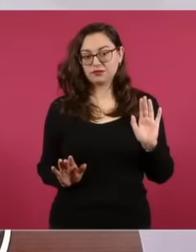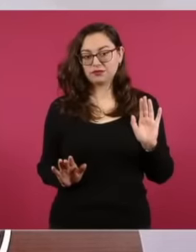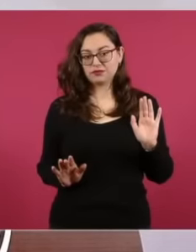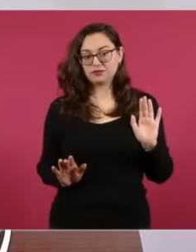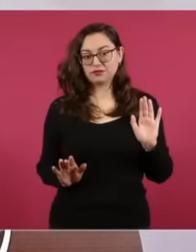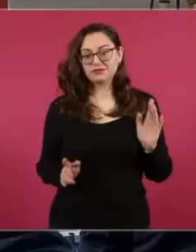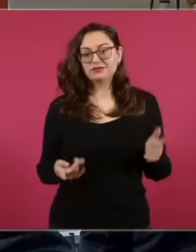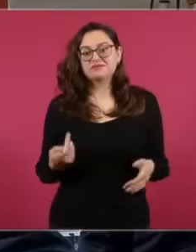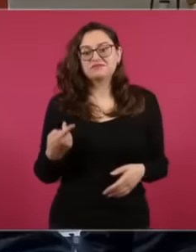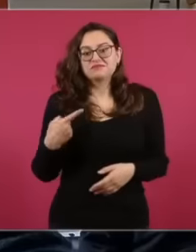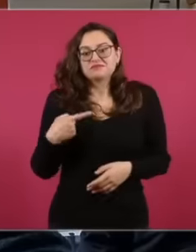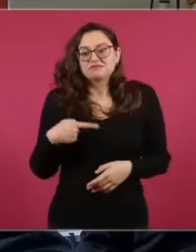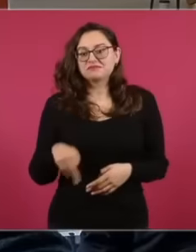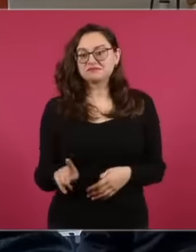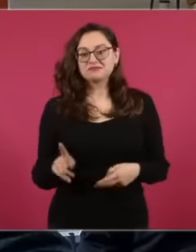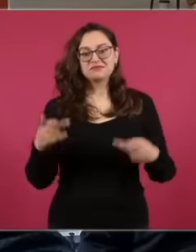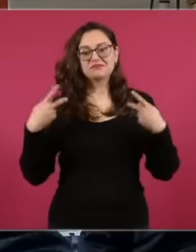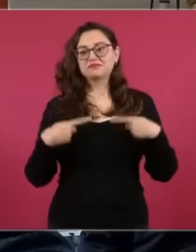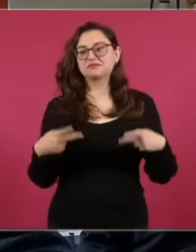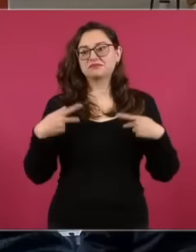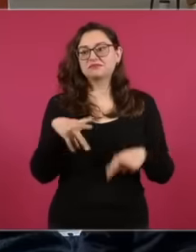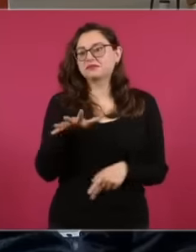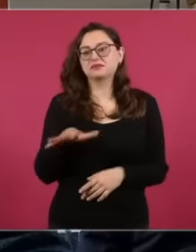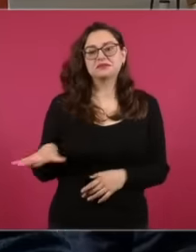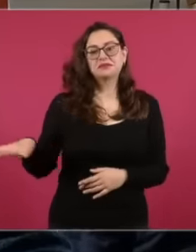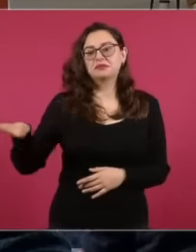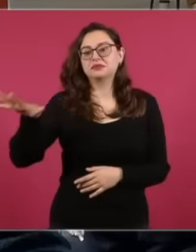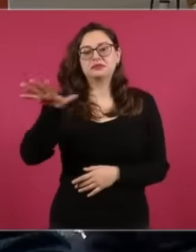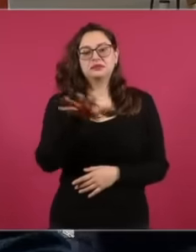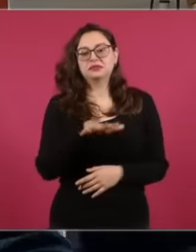but tell me if this is not